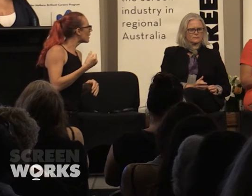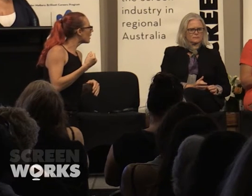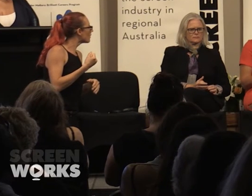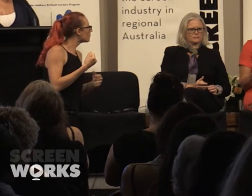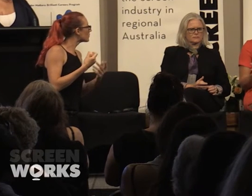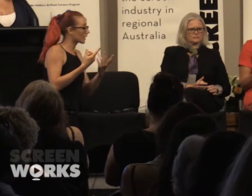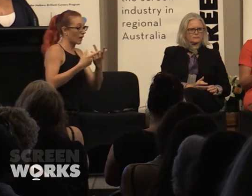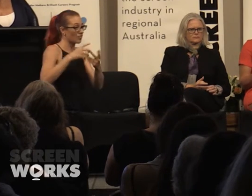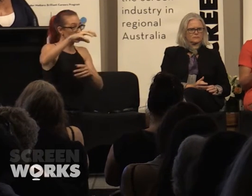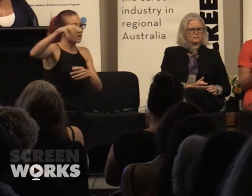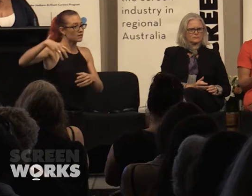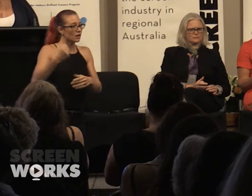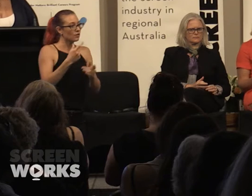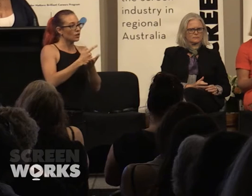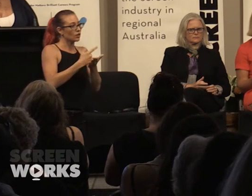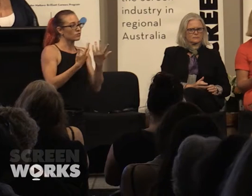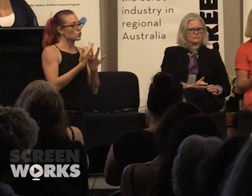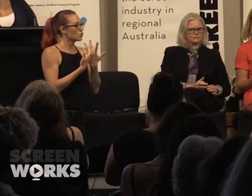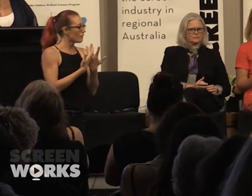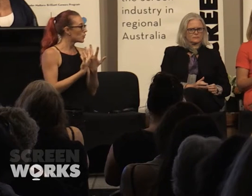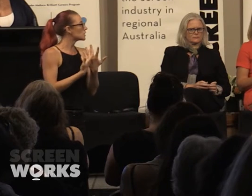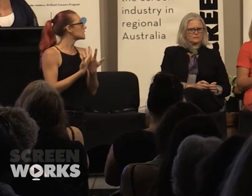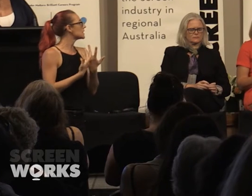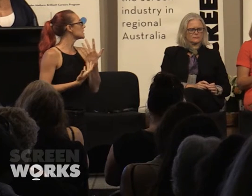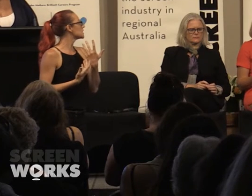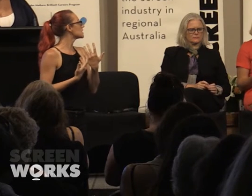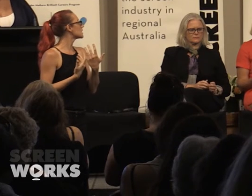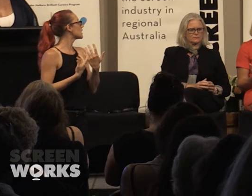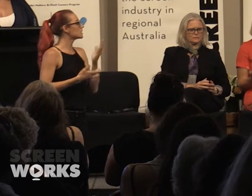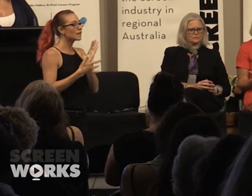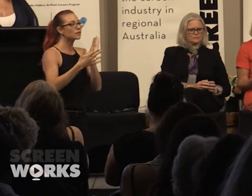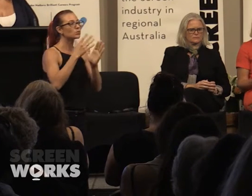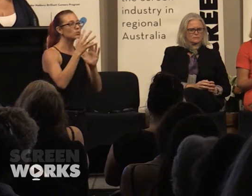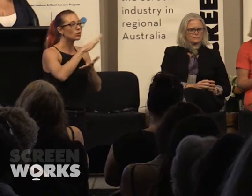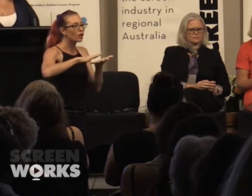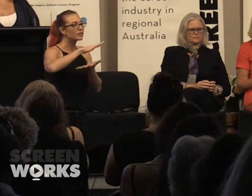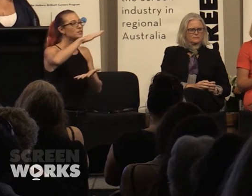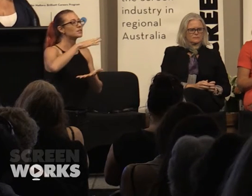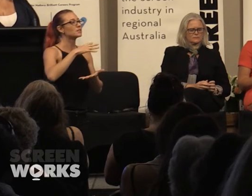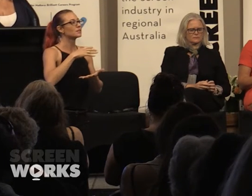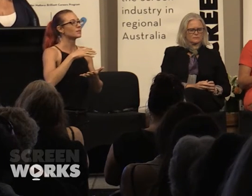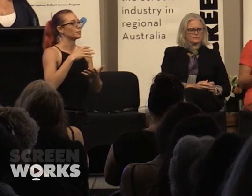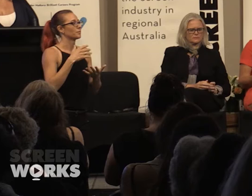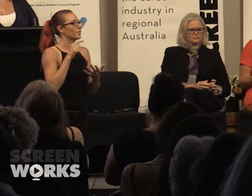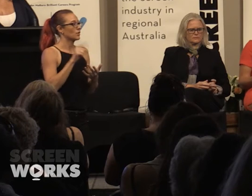have a lot of universities and technical colleges and what-have-you that are doing you know screen courses